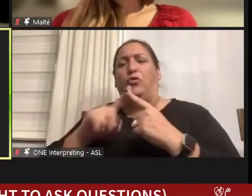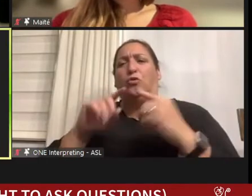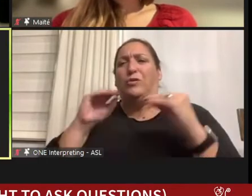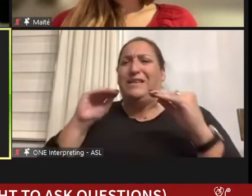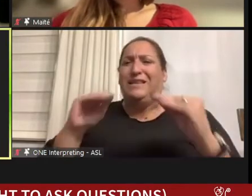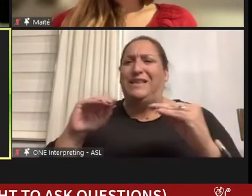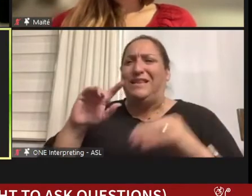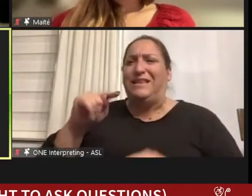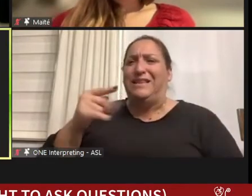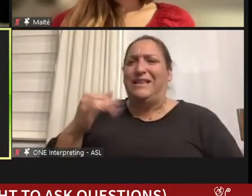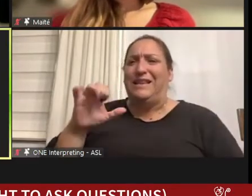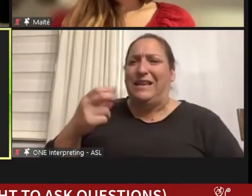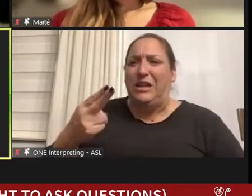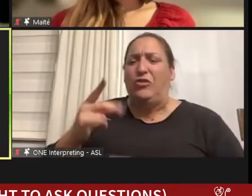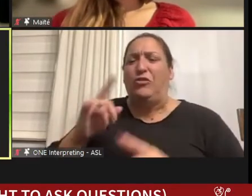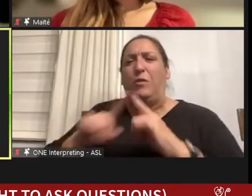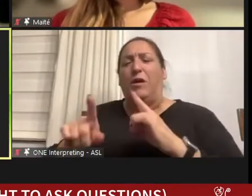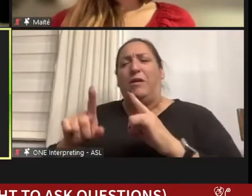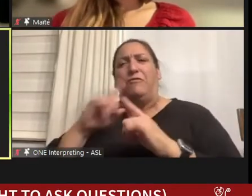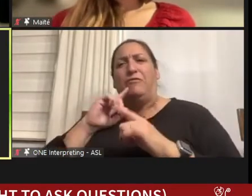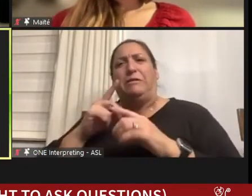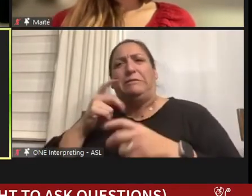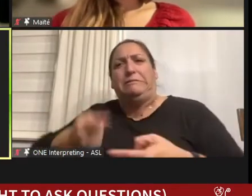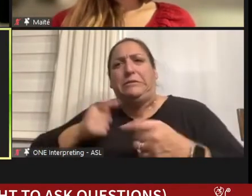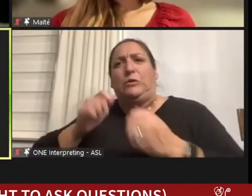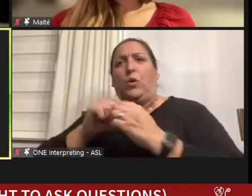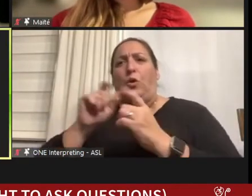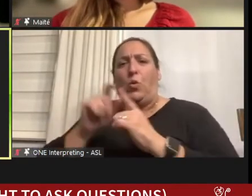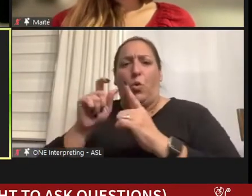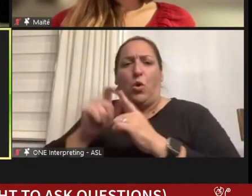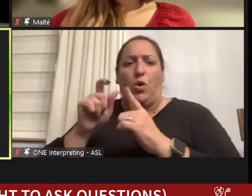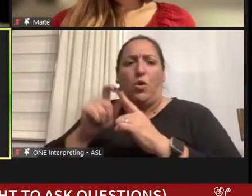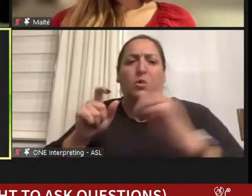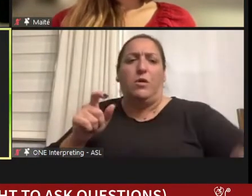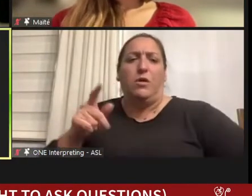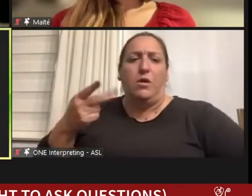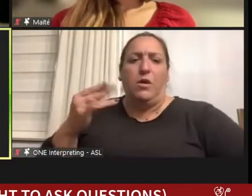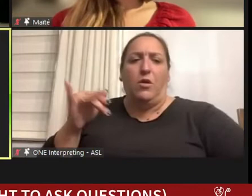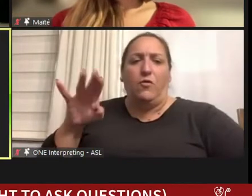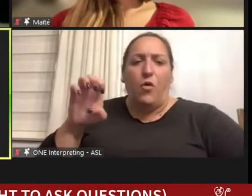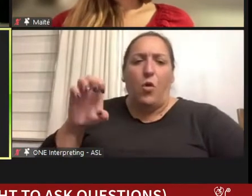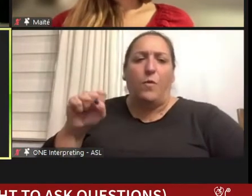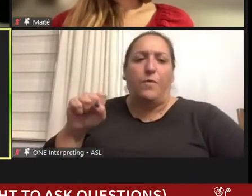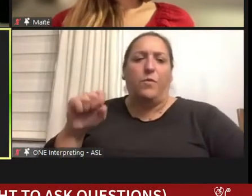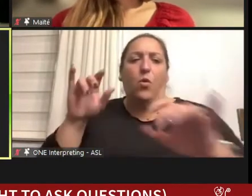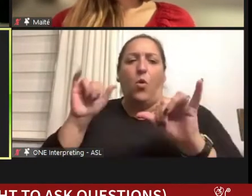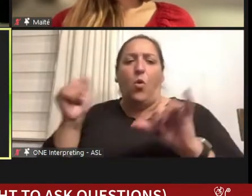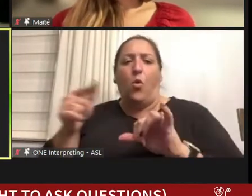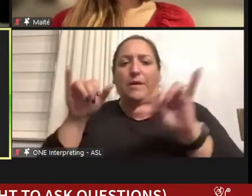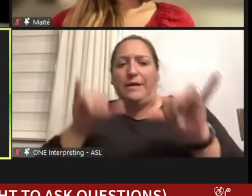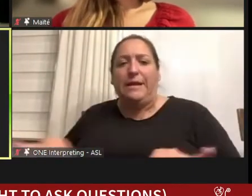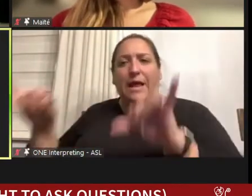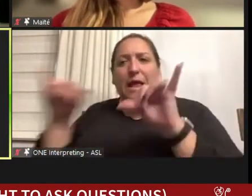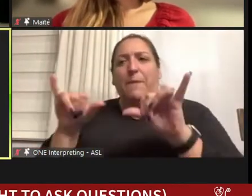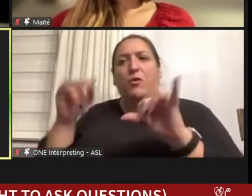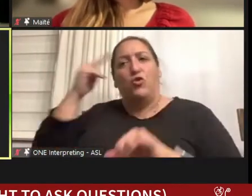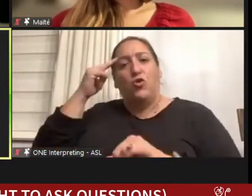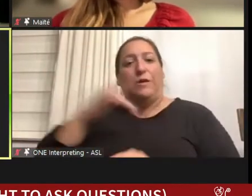same in my brain, but if you read neuro- typical person naming totally different things.